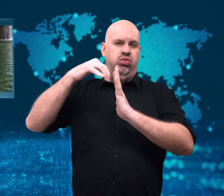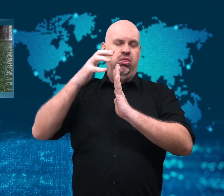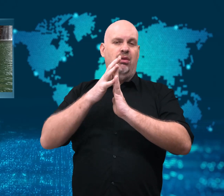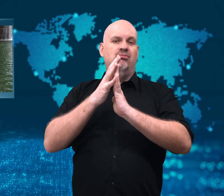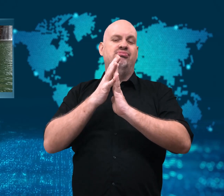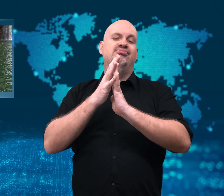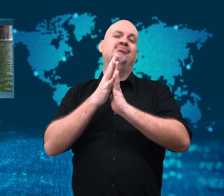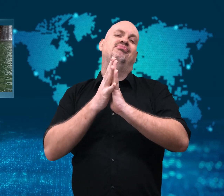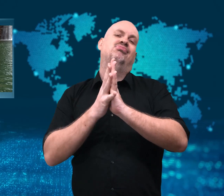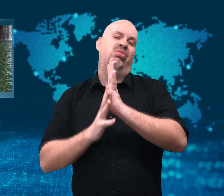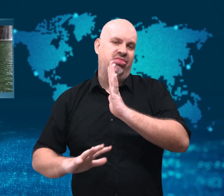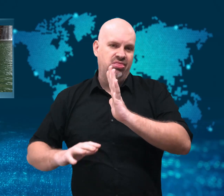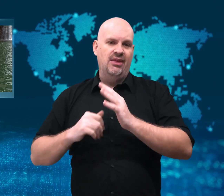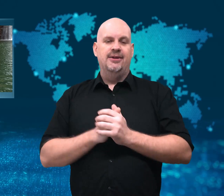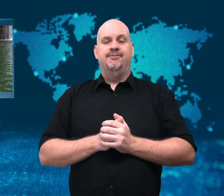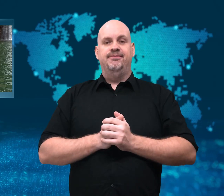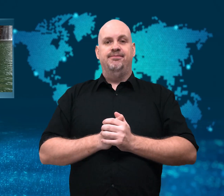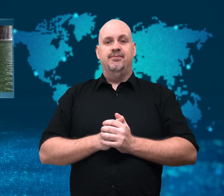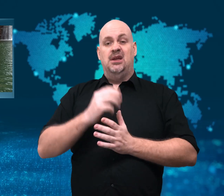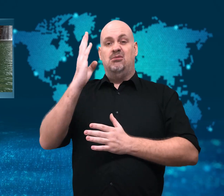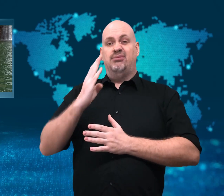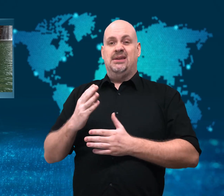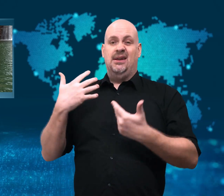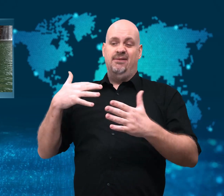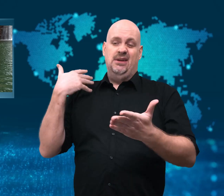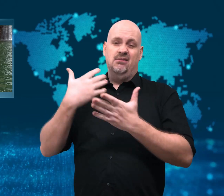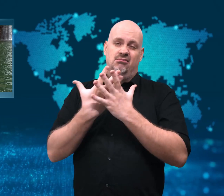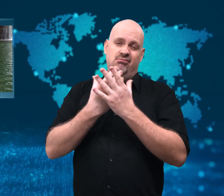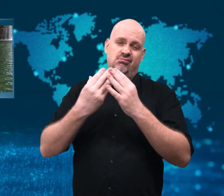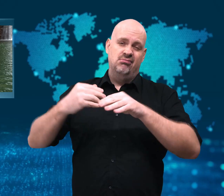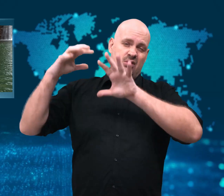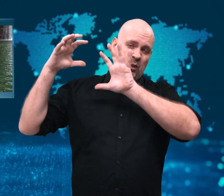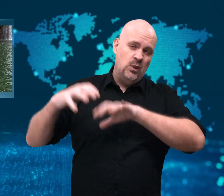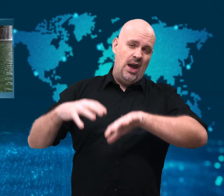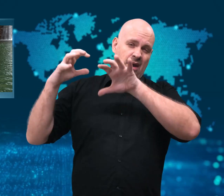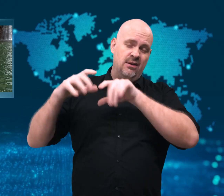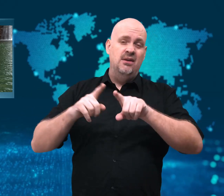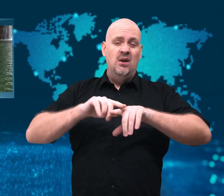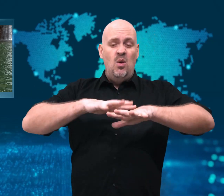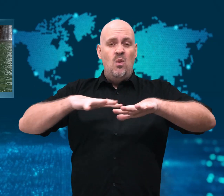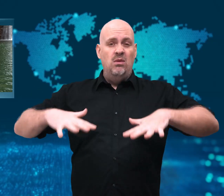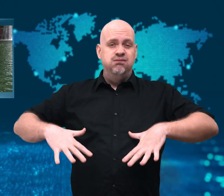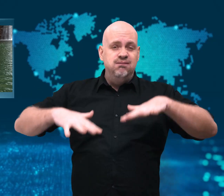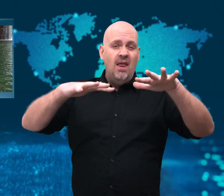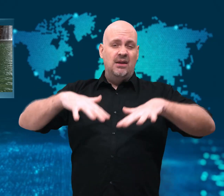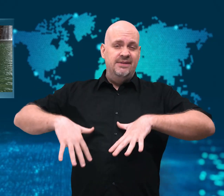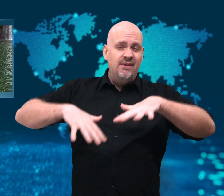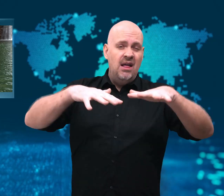Intense rain may have contributed to the cliff rock’s fall.